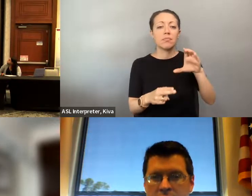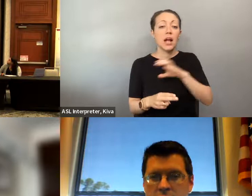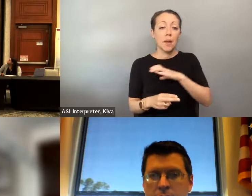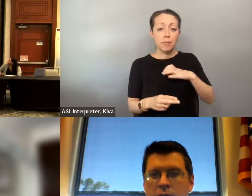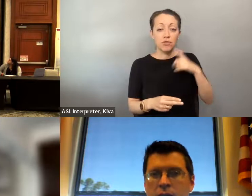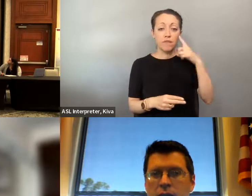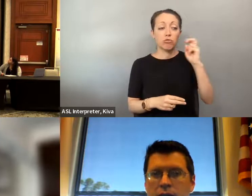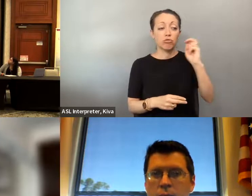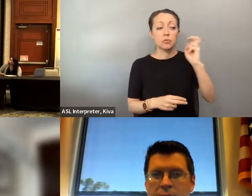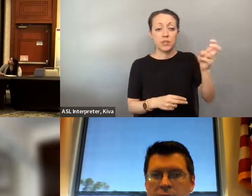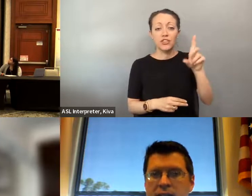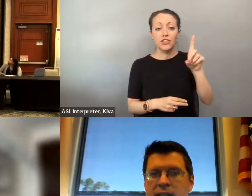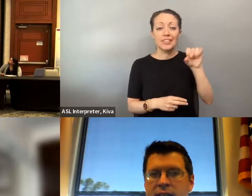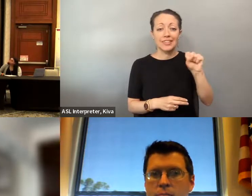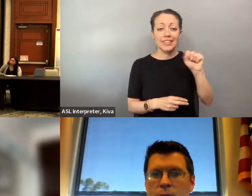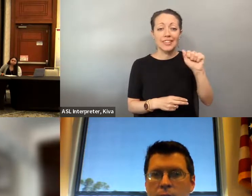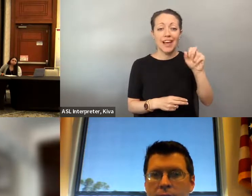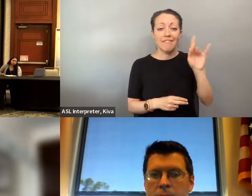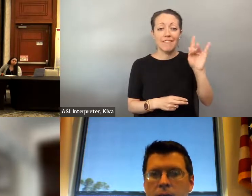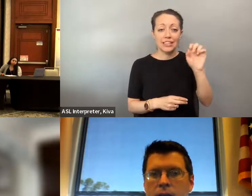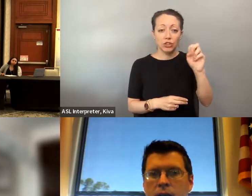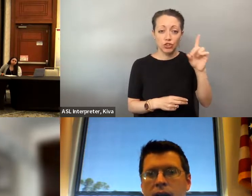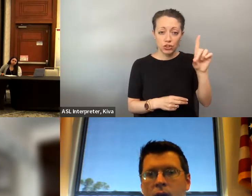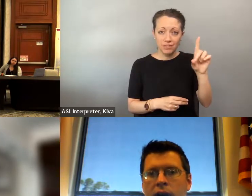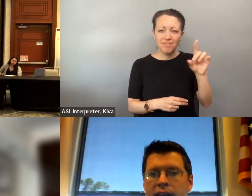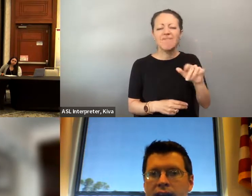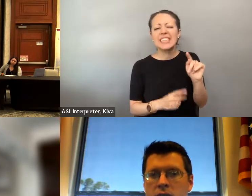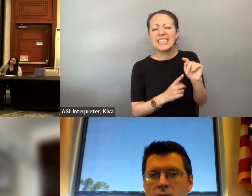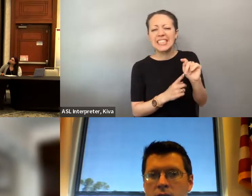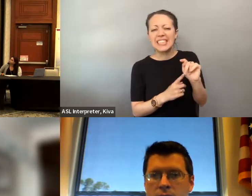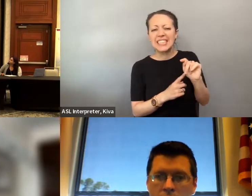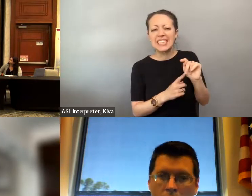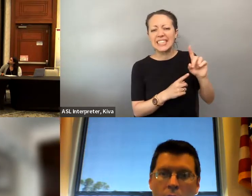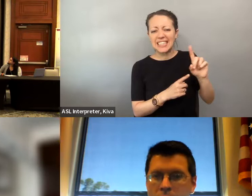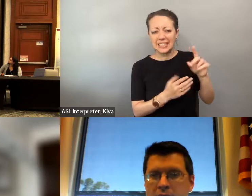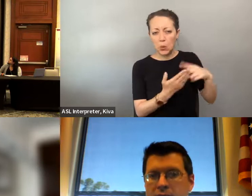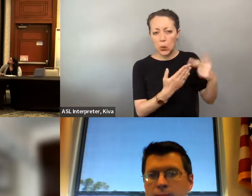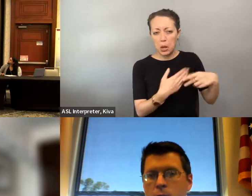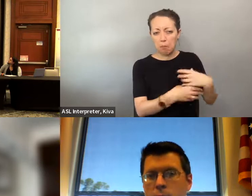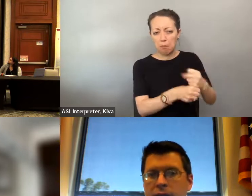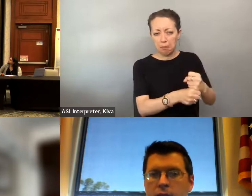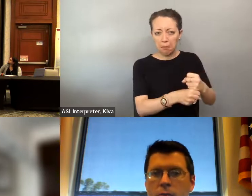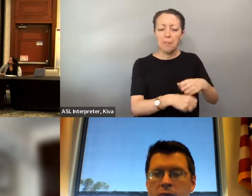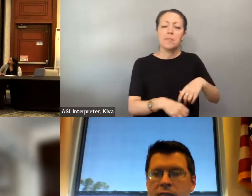play in representing on this panel, I work for the organization called the Commission More the so in terms of transitioning into the profession and the role I play in representing on this panel I work for the organization called the Commission for the Transportation, disadvantaged better known as the Td. Transportation Disadvantaged, better known as the TD program